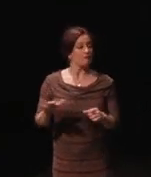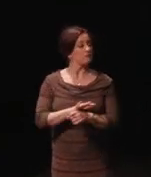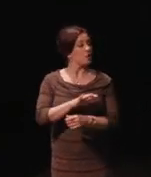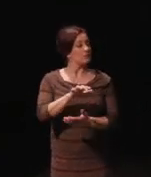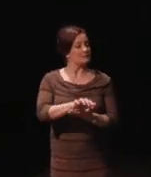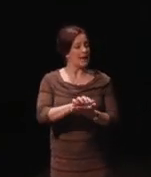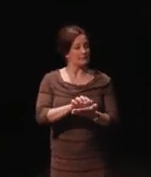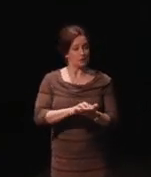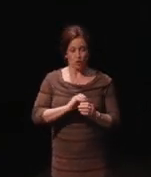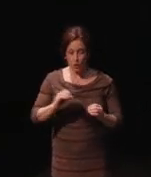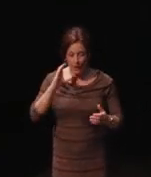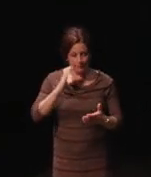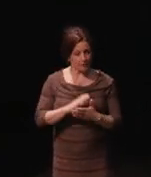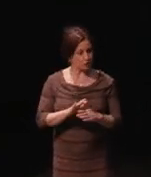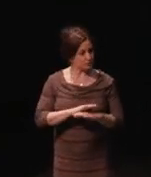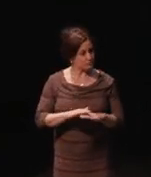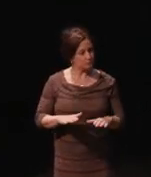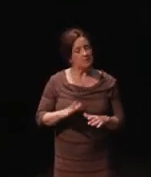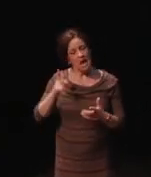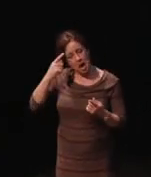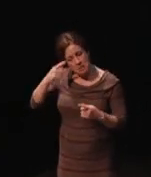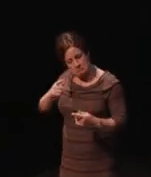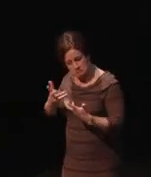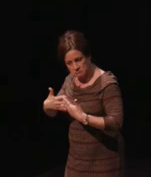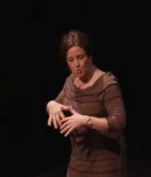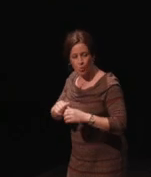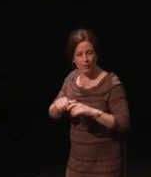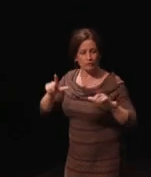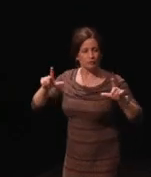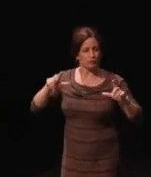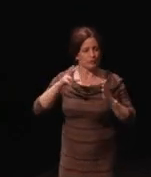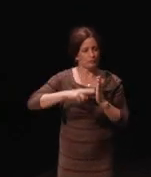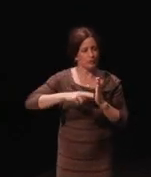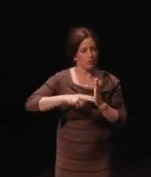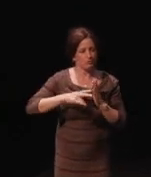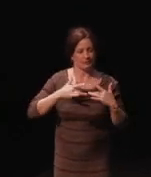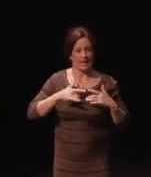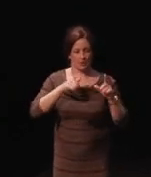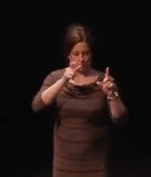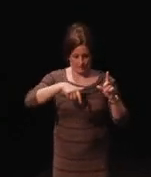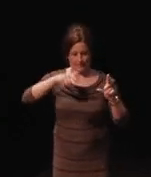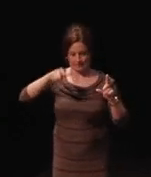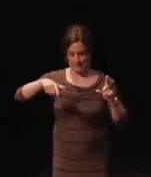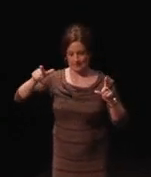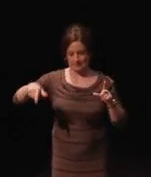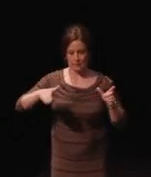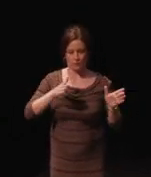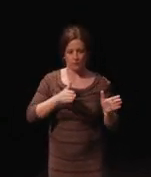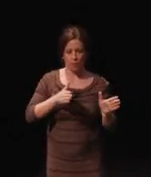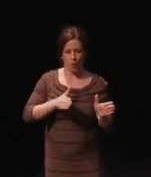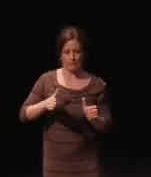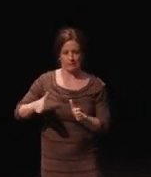it works pretty smoothly with the screen reader, it's usually organized by lists that lets things be grouped together for